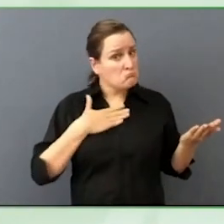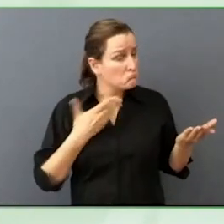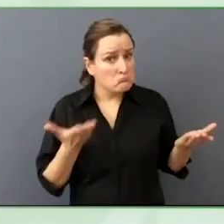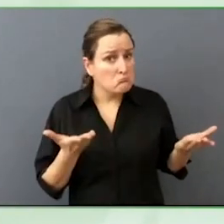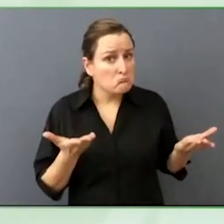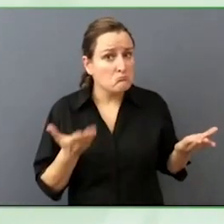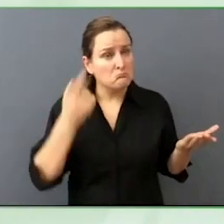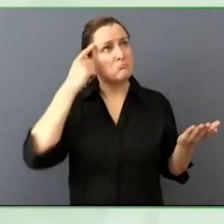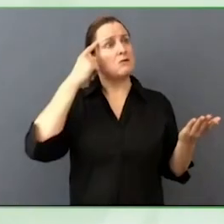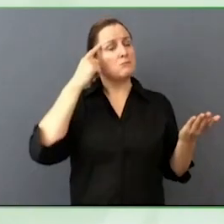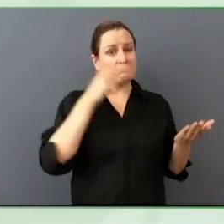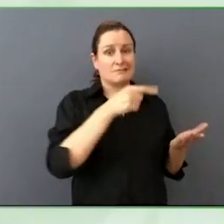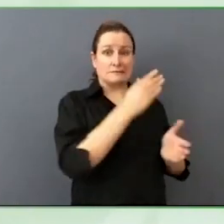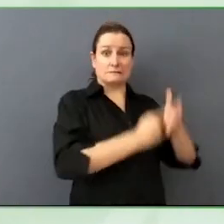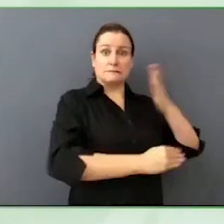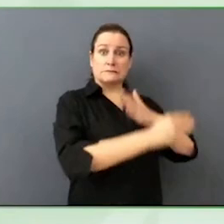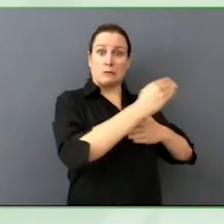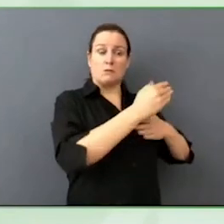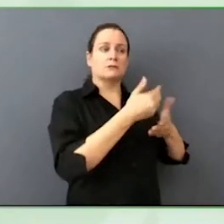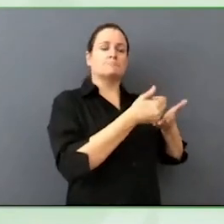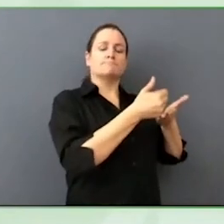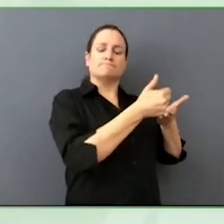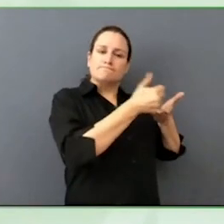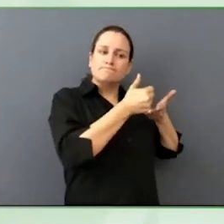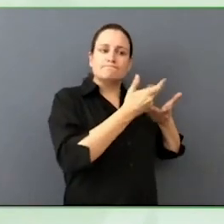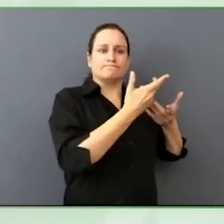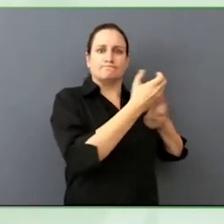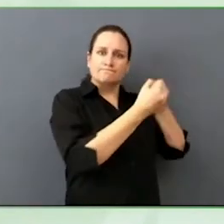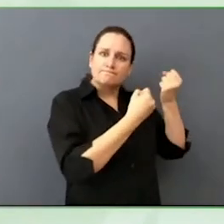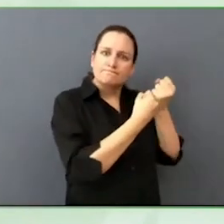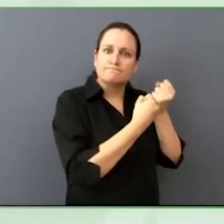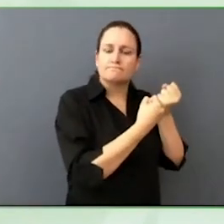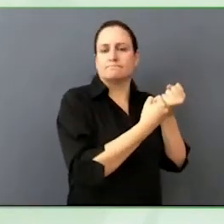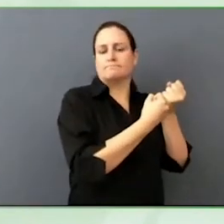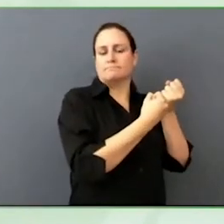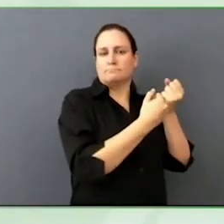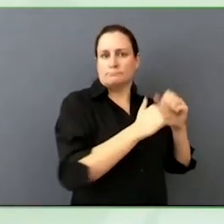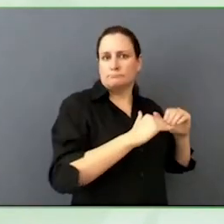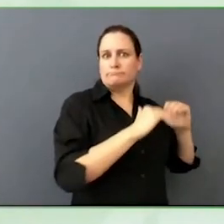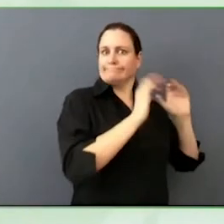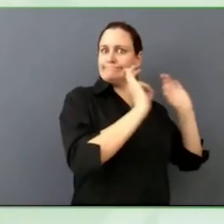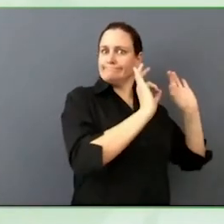Yeah, when I think about disability, people with disability.